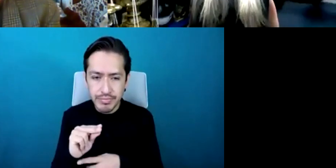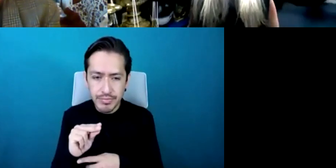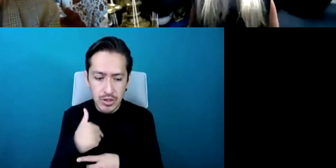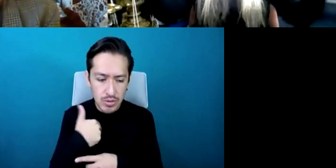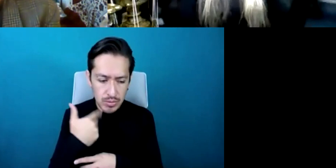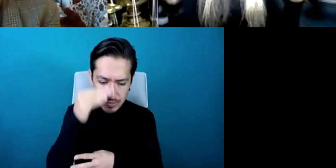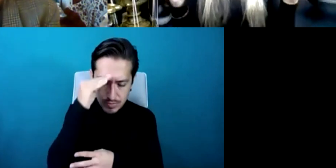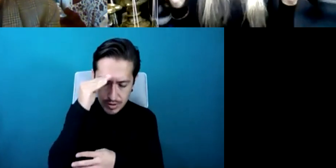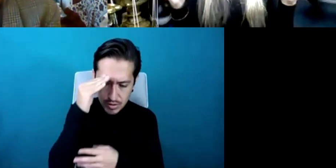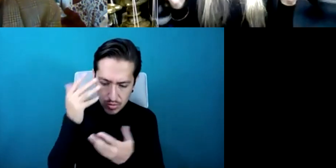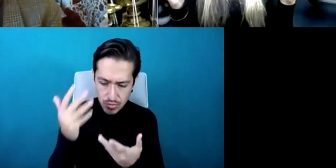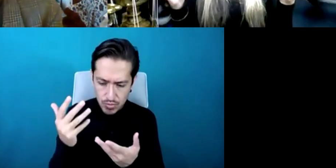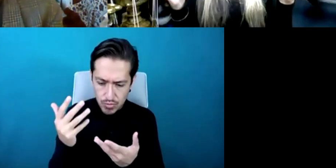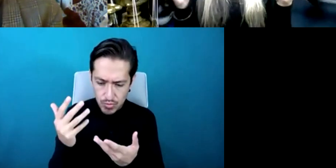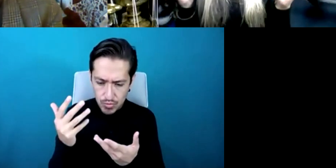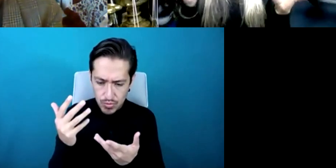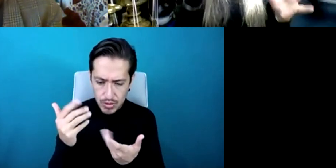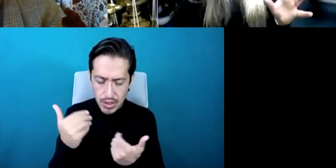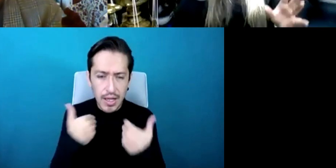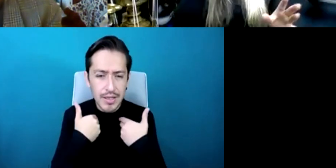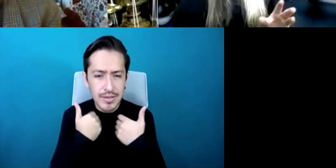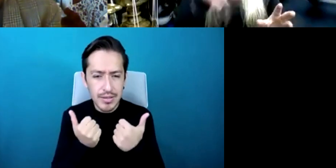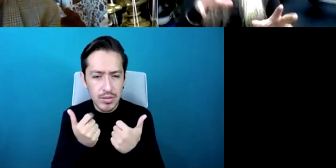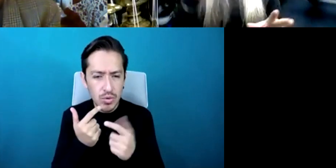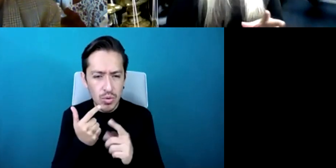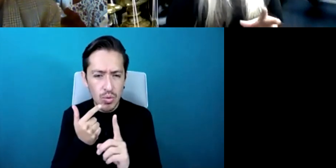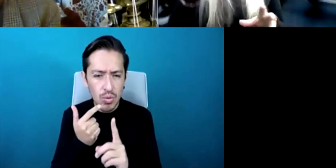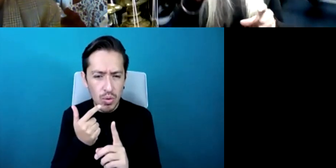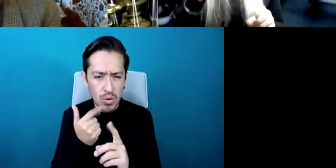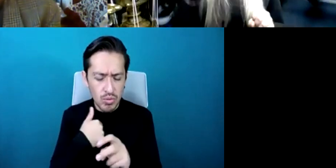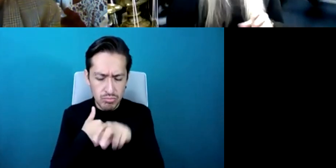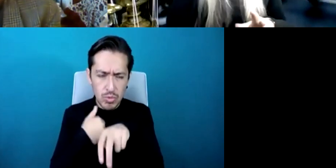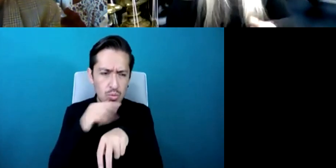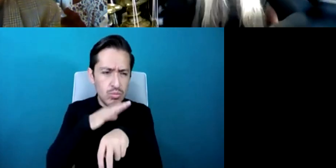of that atmosphere together bringing the sense of smell the sense of touch the visuals